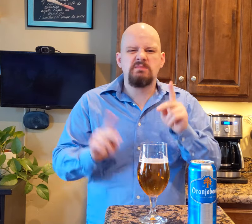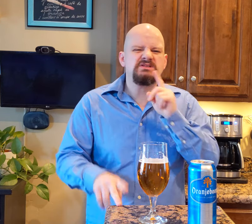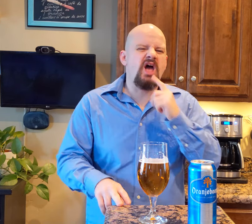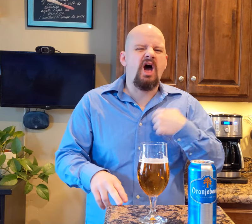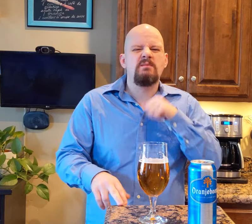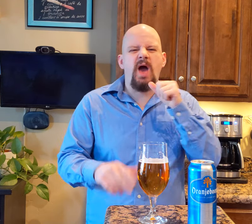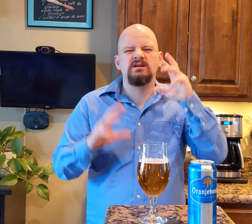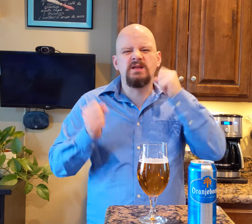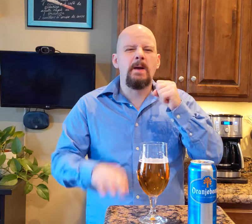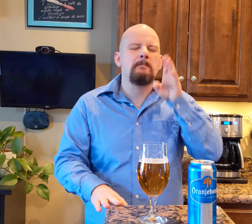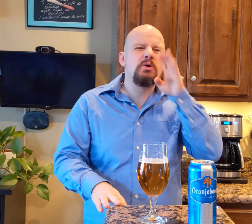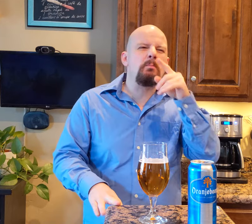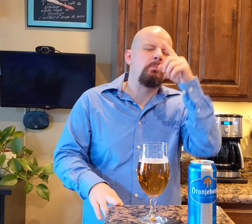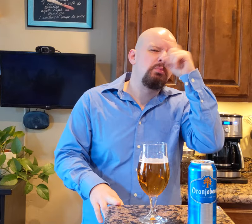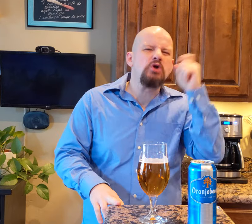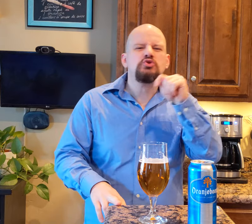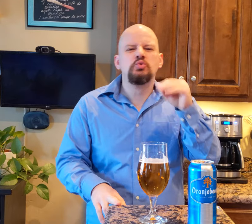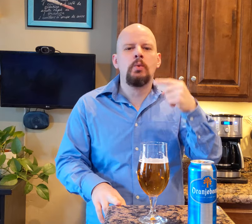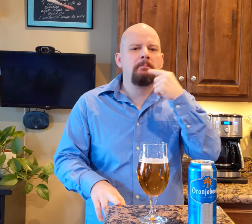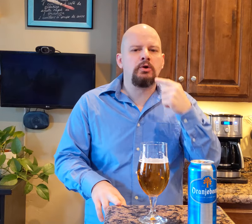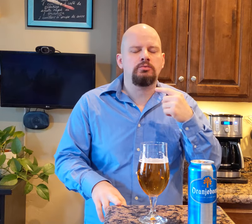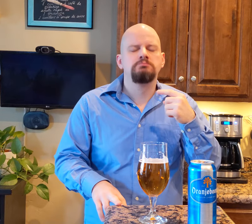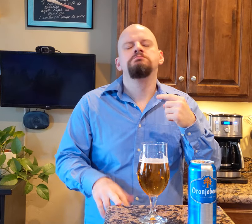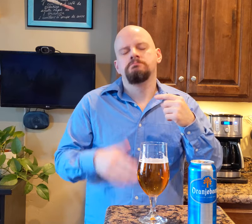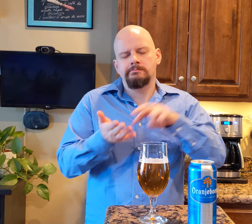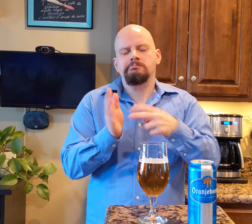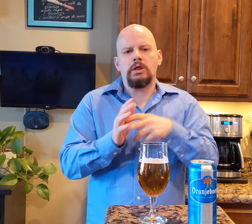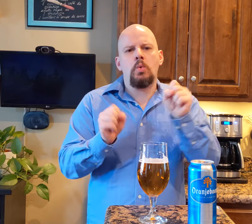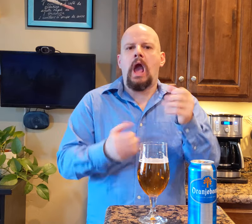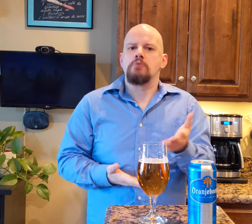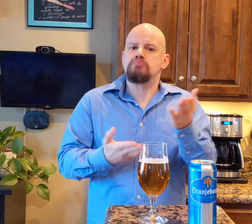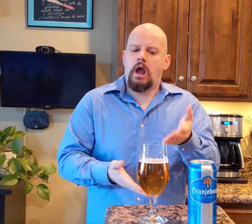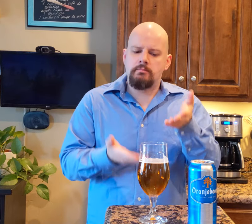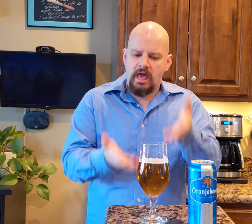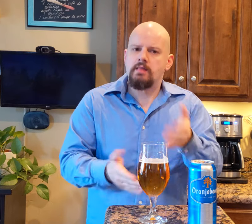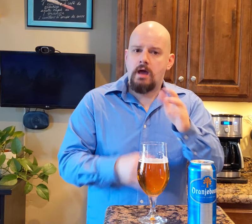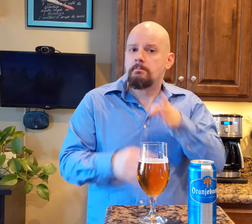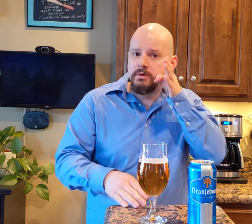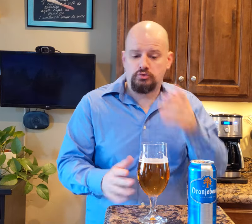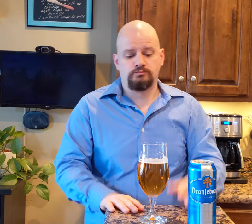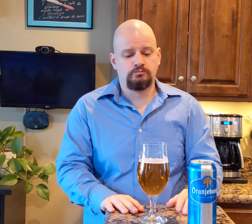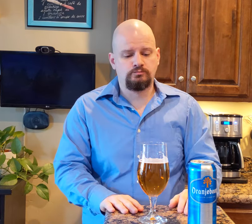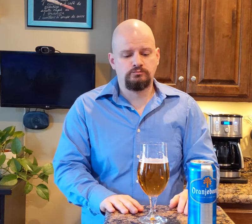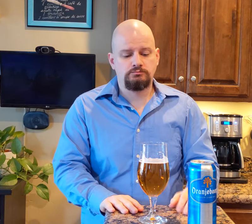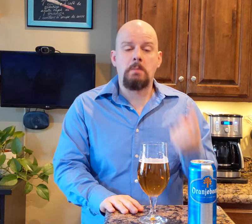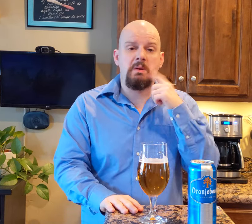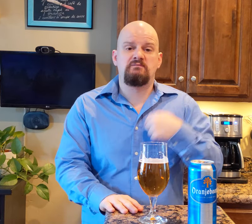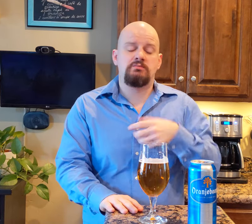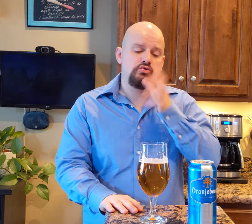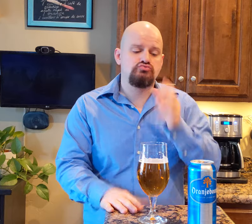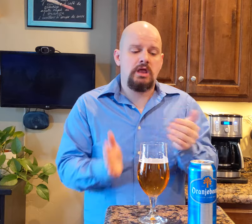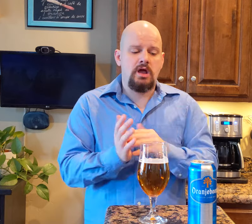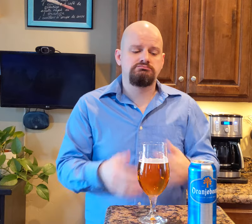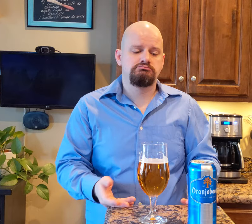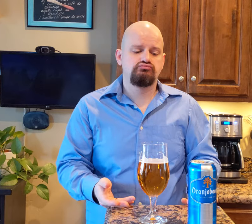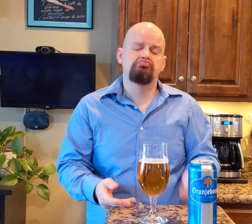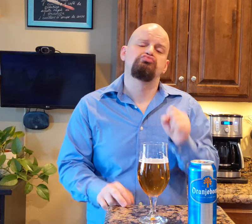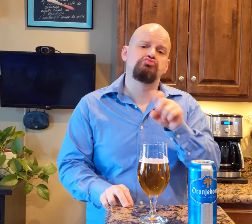If they say they're not a fan of beers because their tastes are so strong, then you can recommend this beer. Would I drink this beer again?